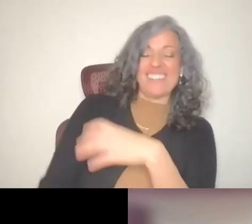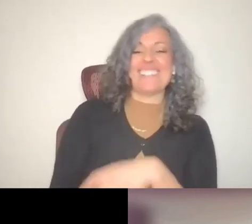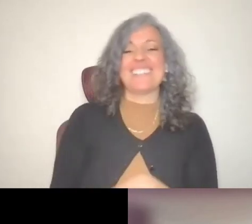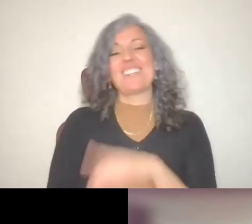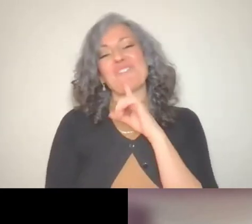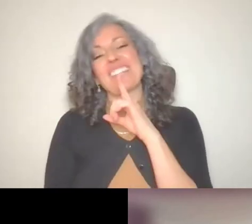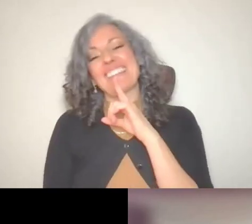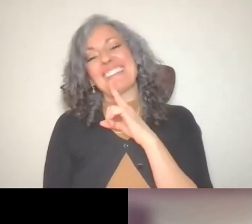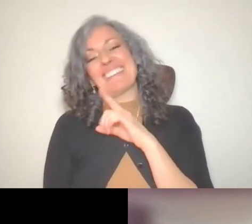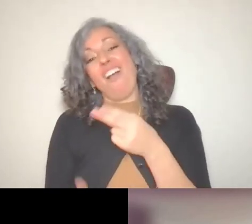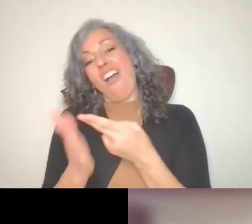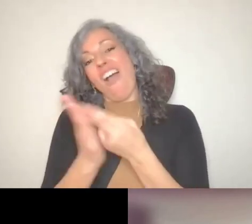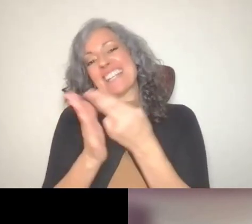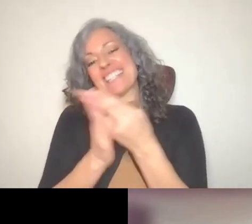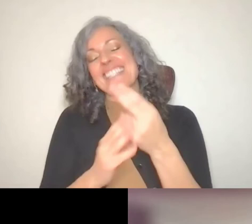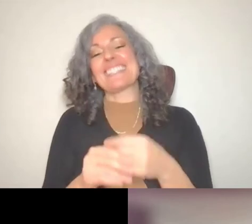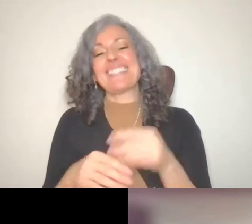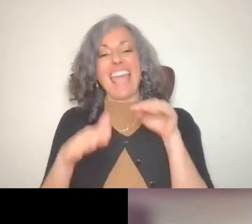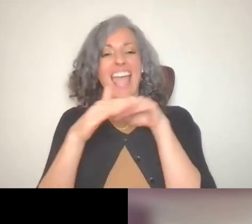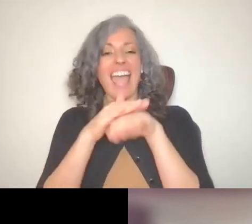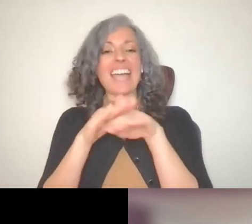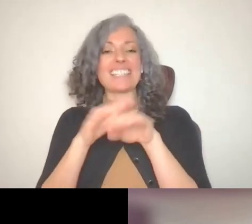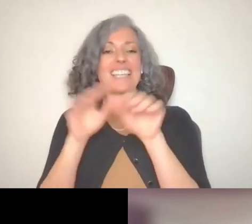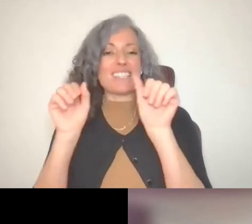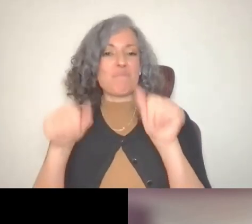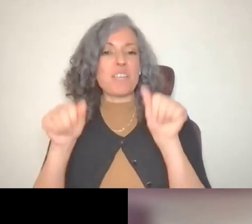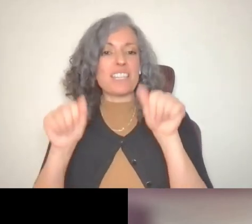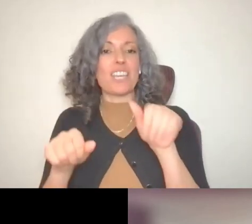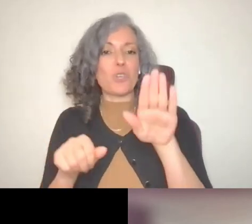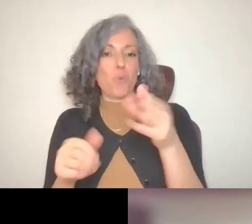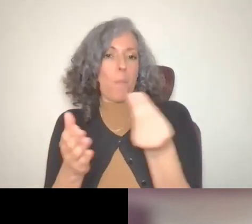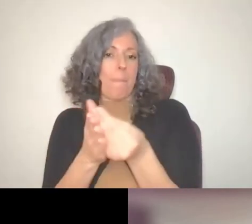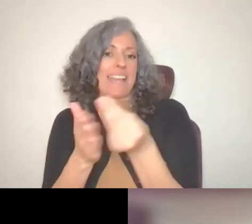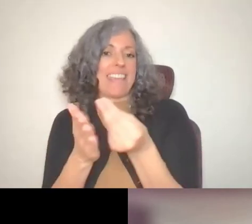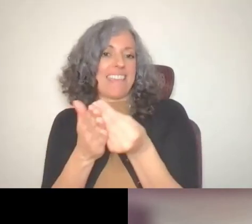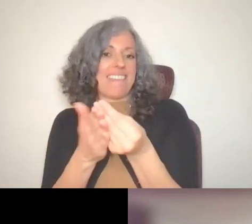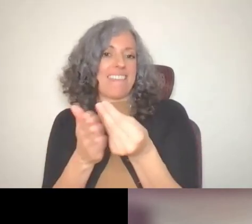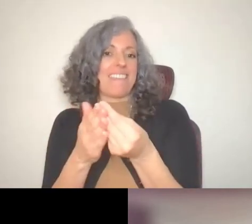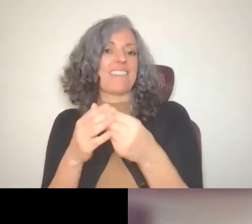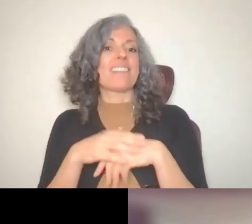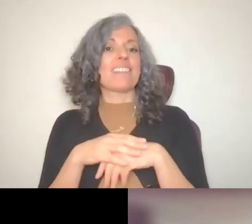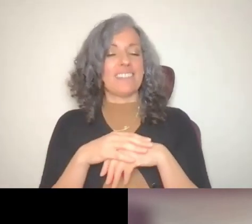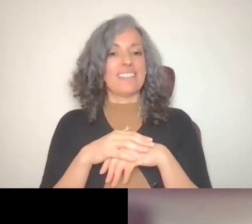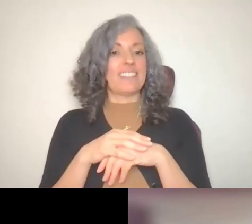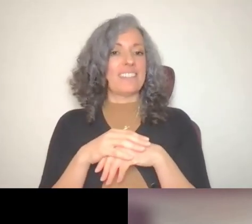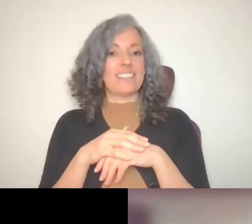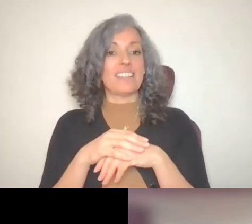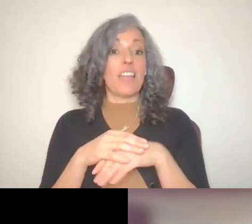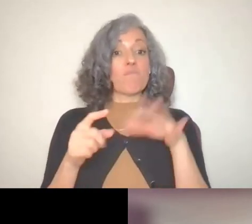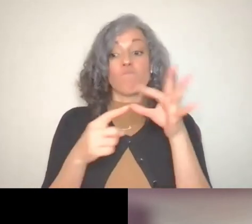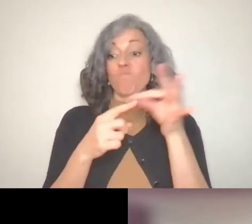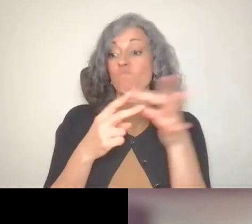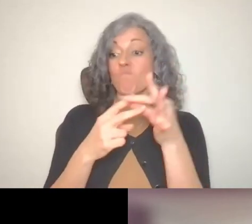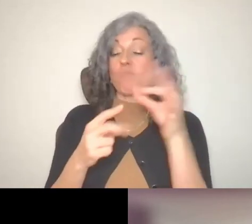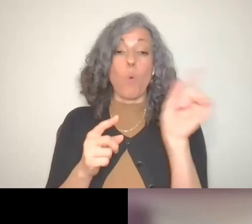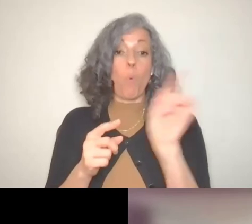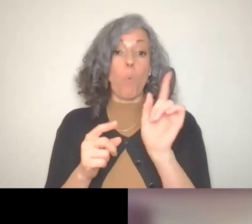ability to access your funds and choose where they do, there is a wide variety of options.